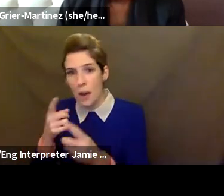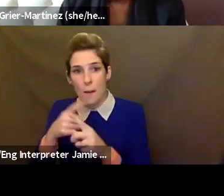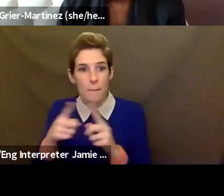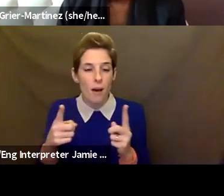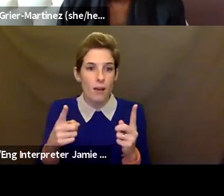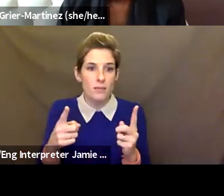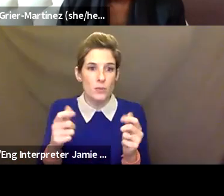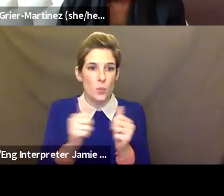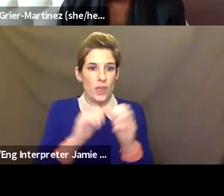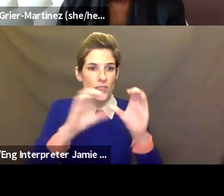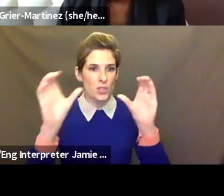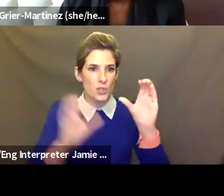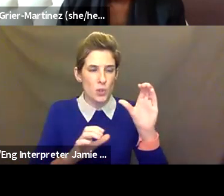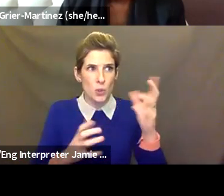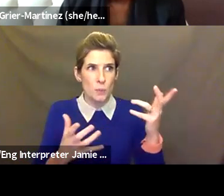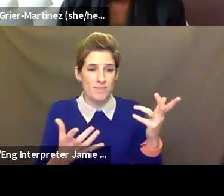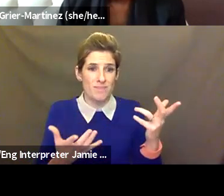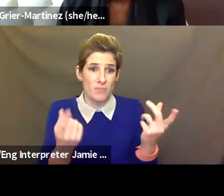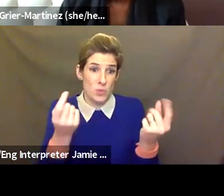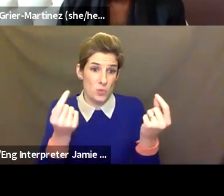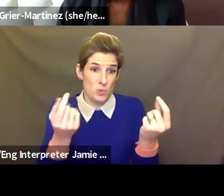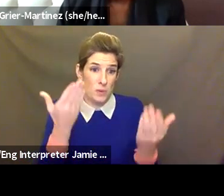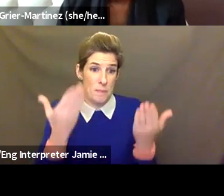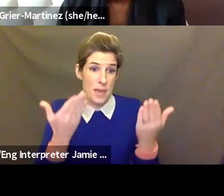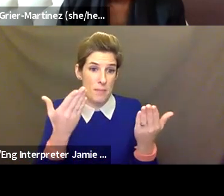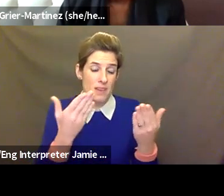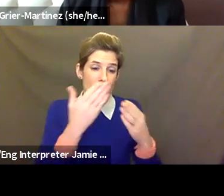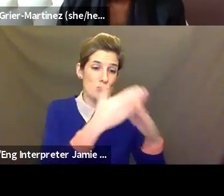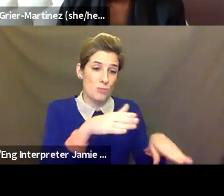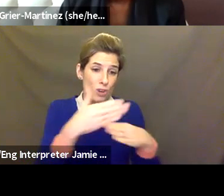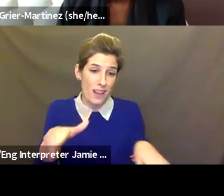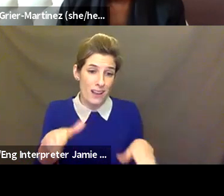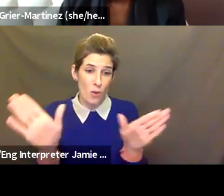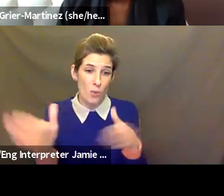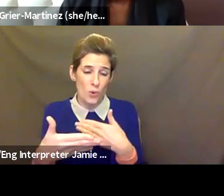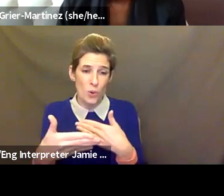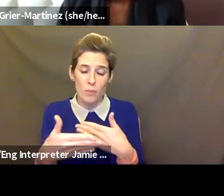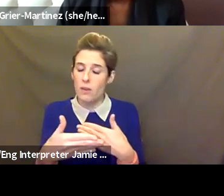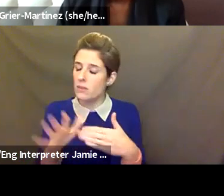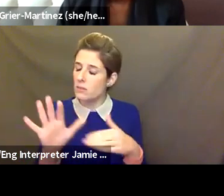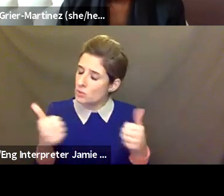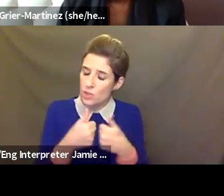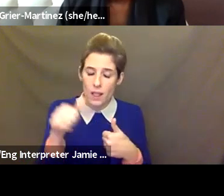room, sorry, we're finding this type of one to one support much harder. Would love any creative solutions you've found for this."